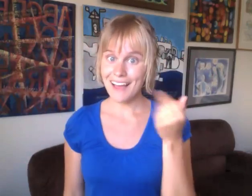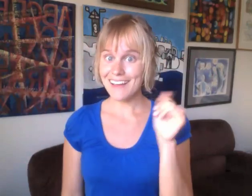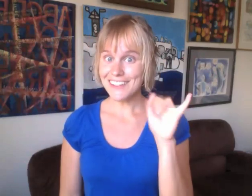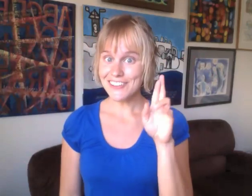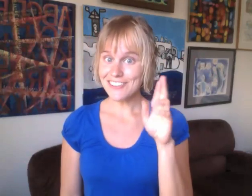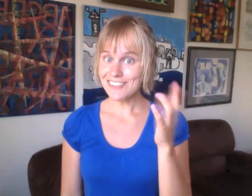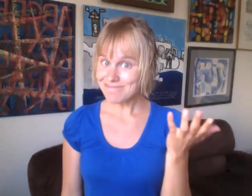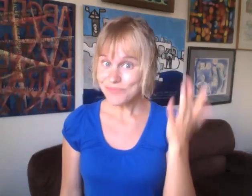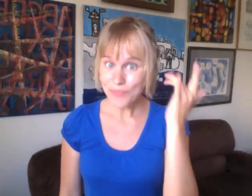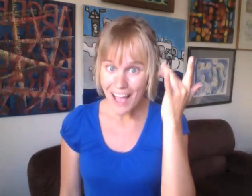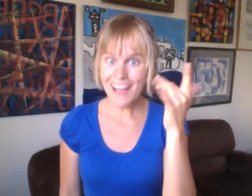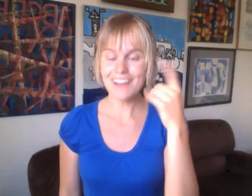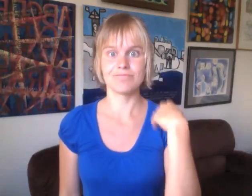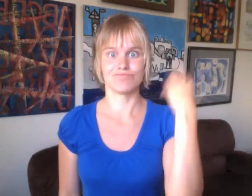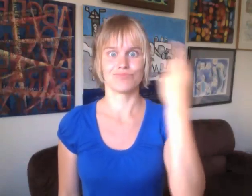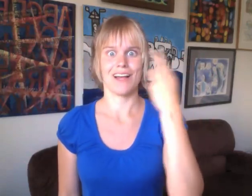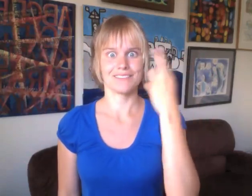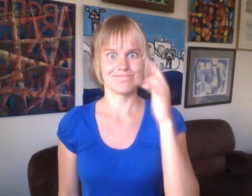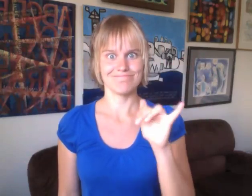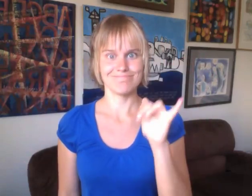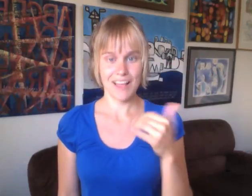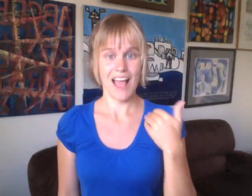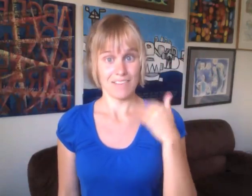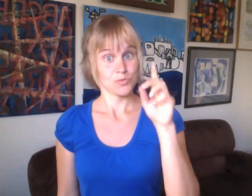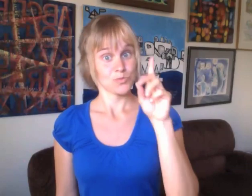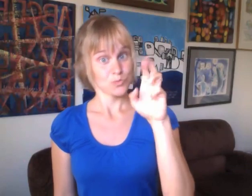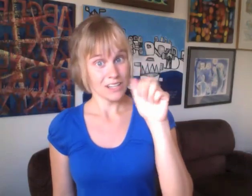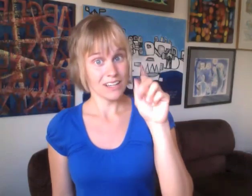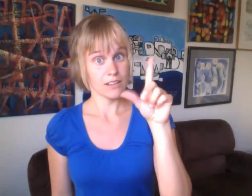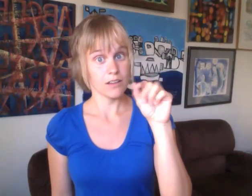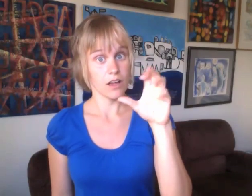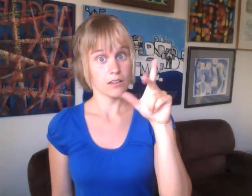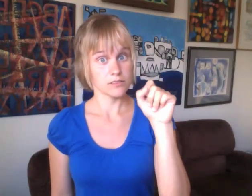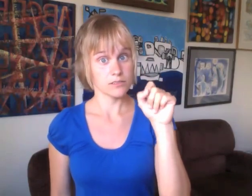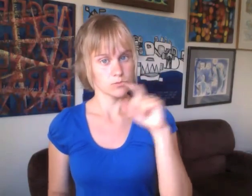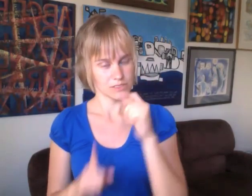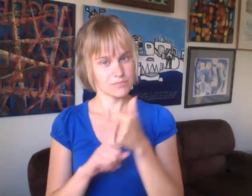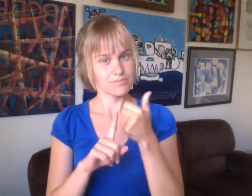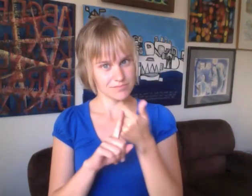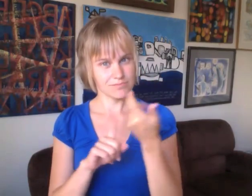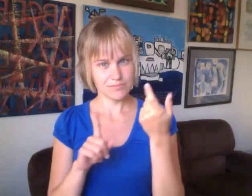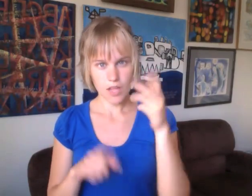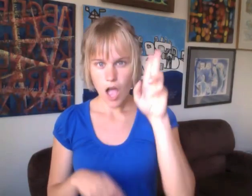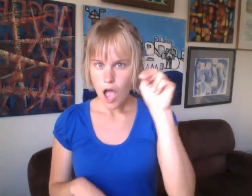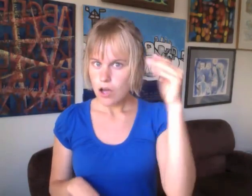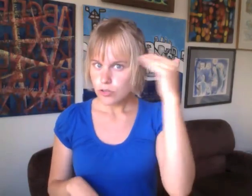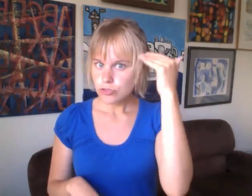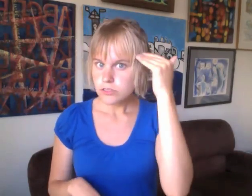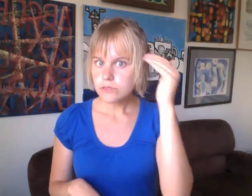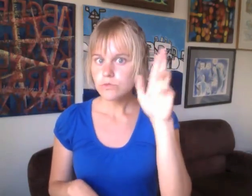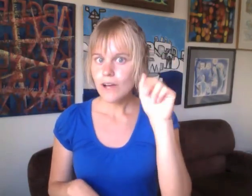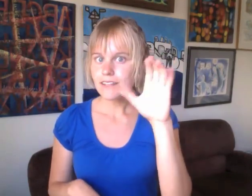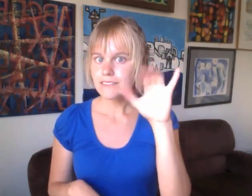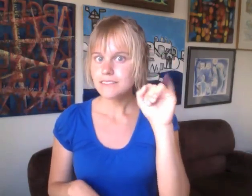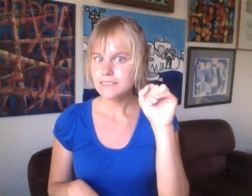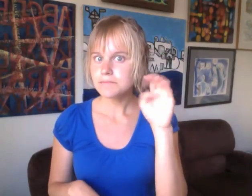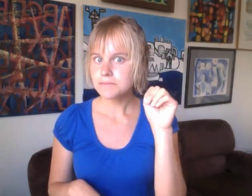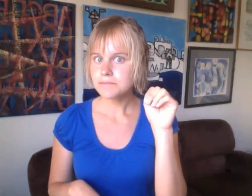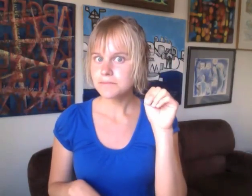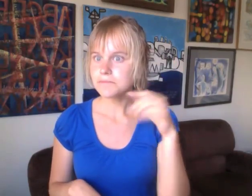I just had a haircut because I realize white people having dreadlocks is a form of unconscious racism.